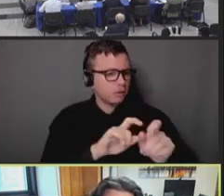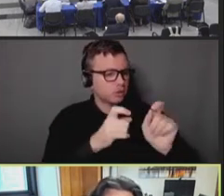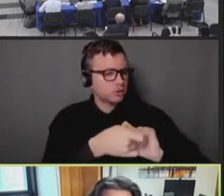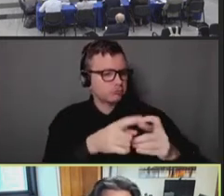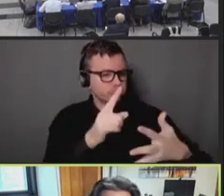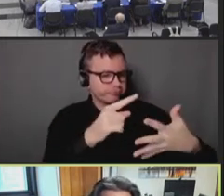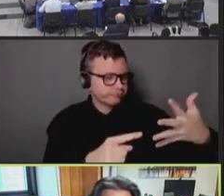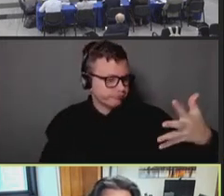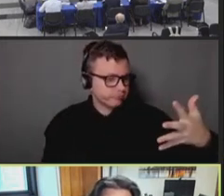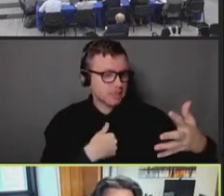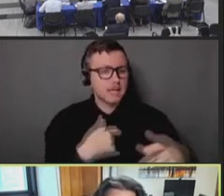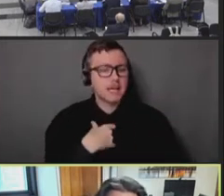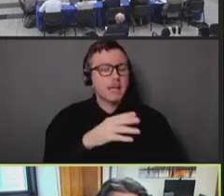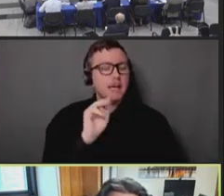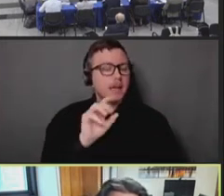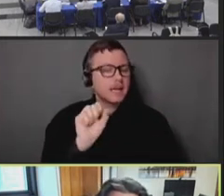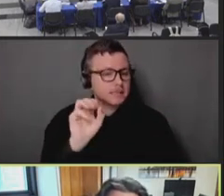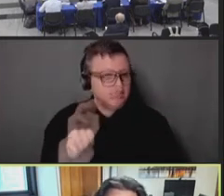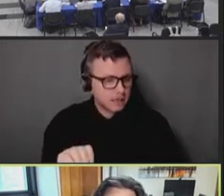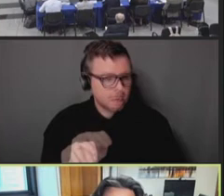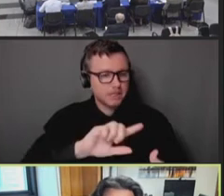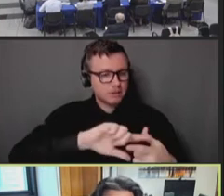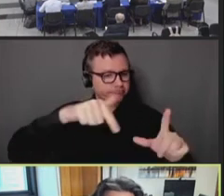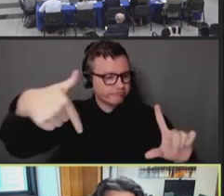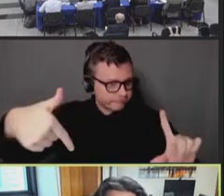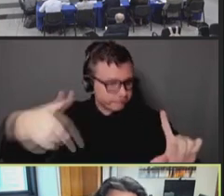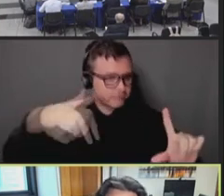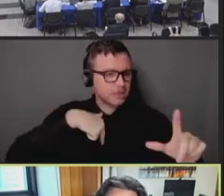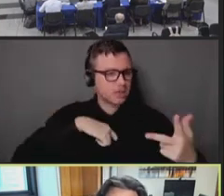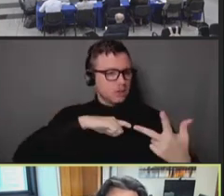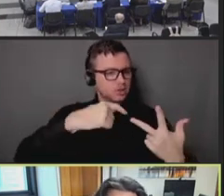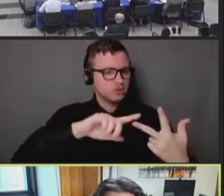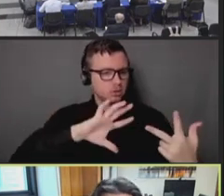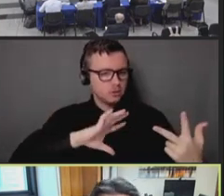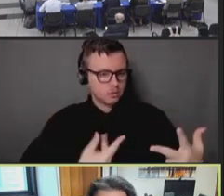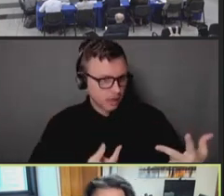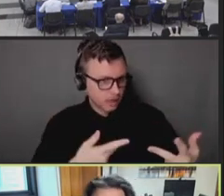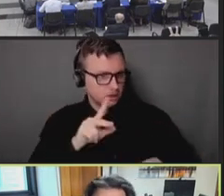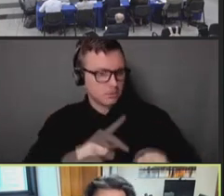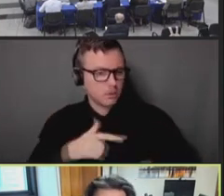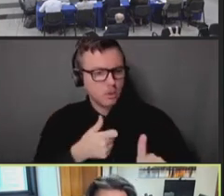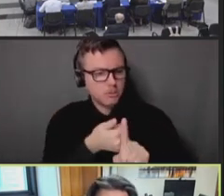Men who have sex with men, LBGQ [sic], and trans people have really taken the charge up,